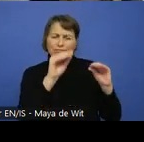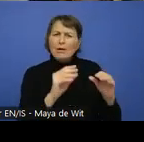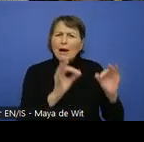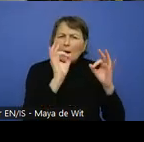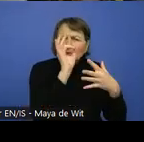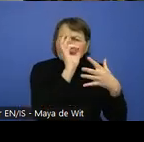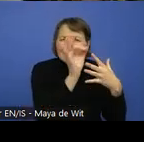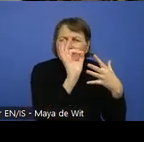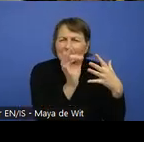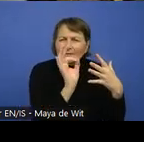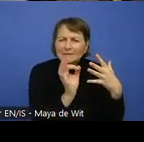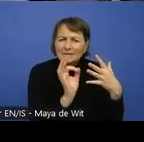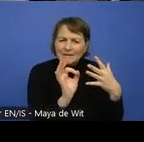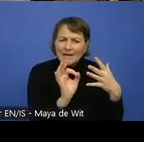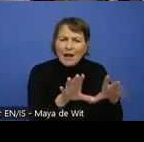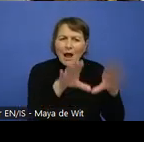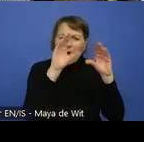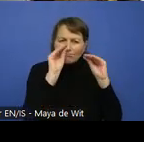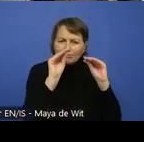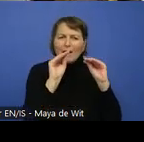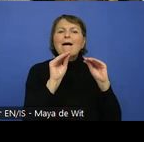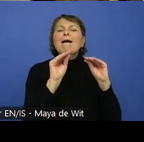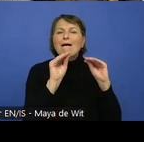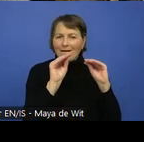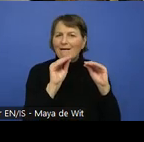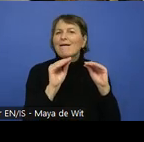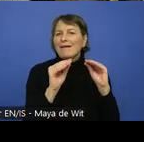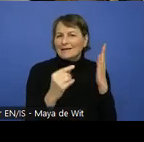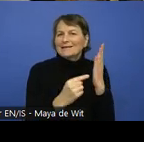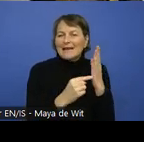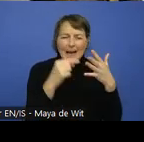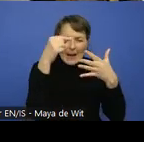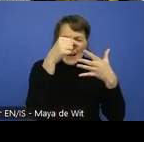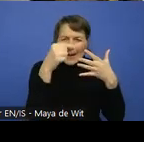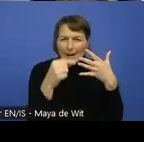and techniques. That's the part where I would put this five.